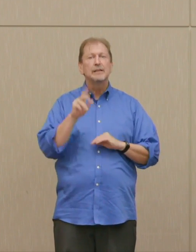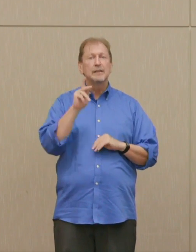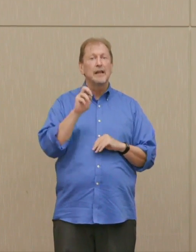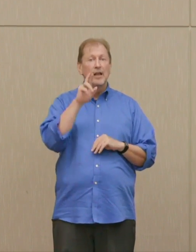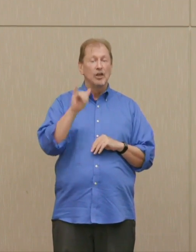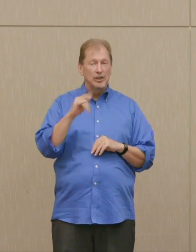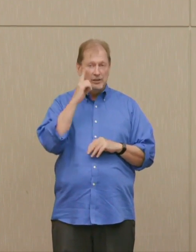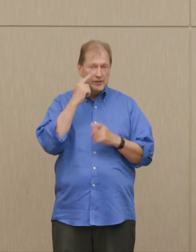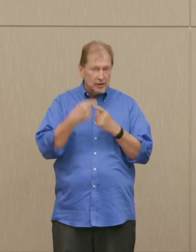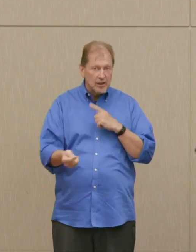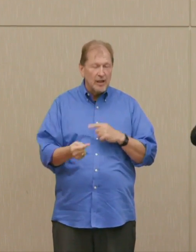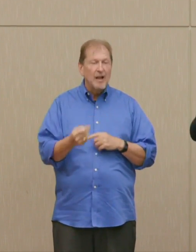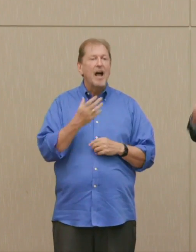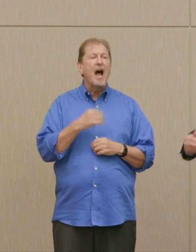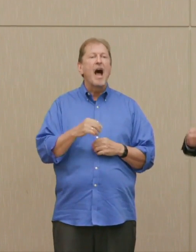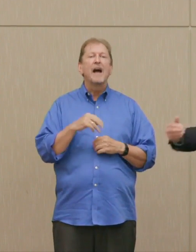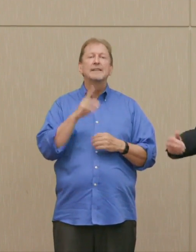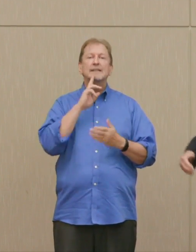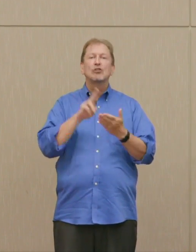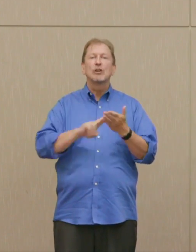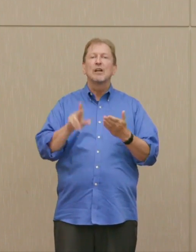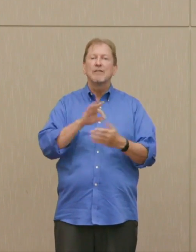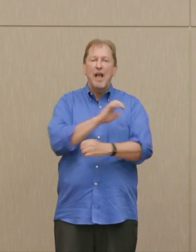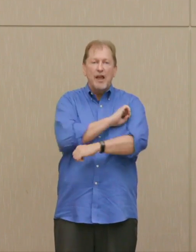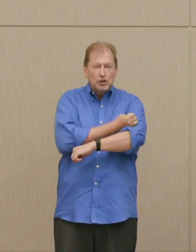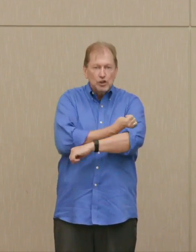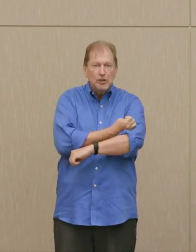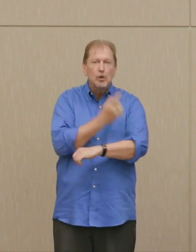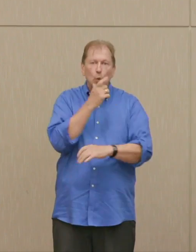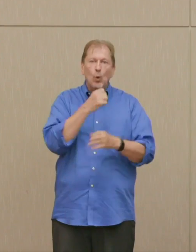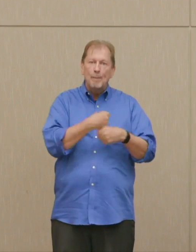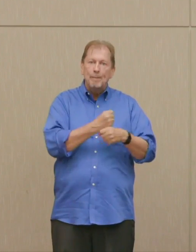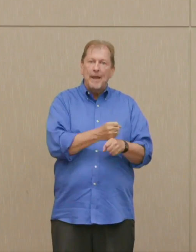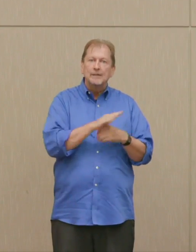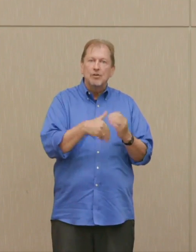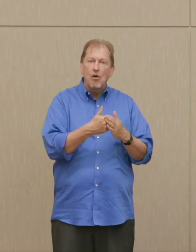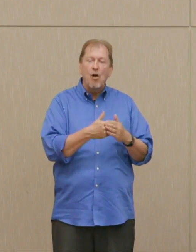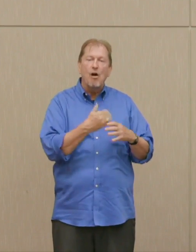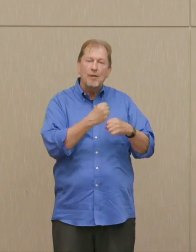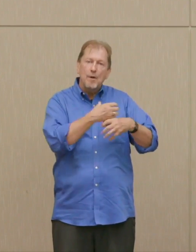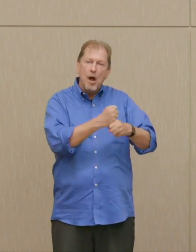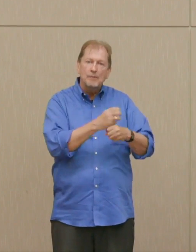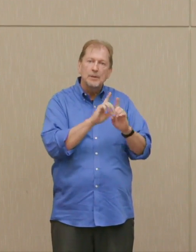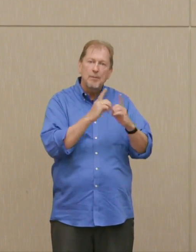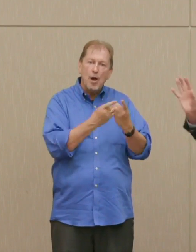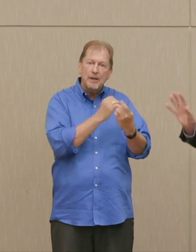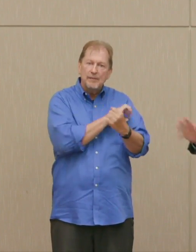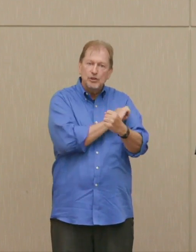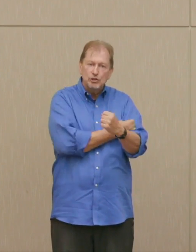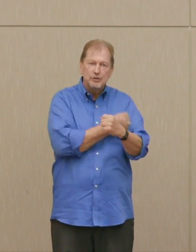and the Secretary of Energy, who makes all the bombs, the department of energy. Can't do no first use.